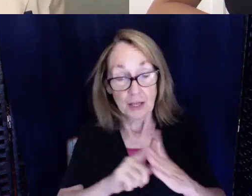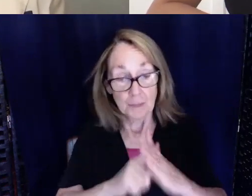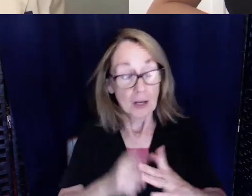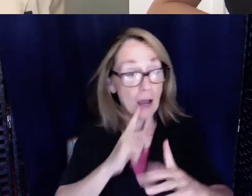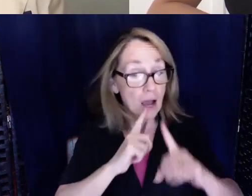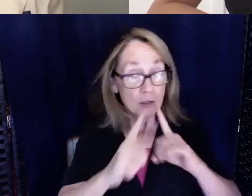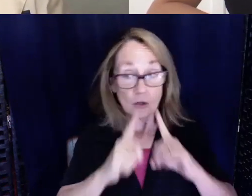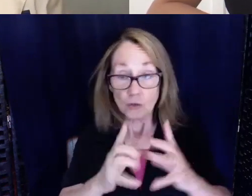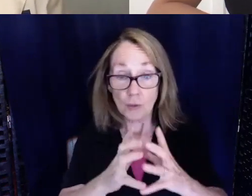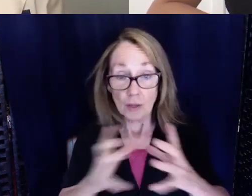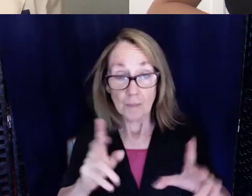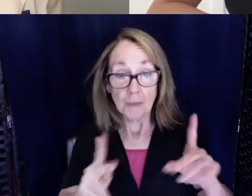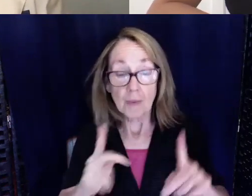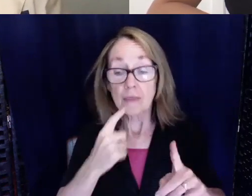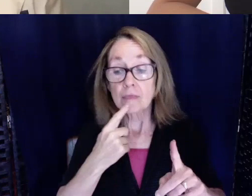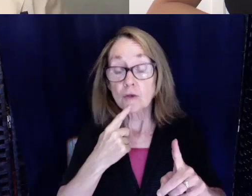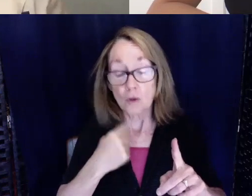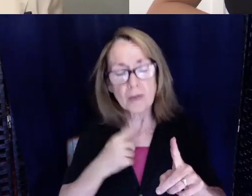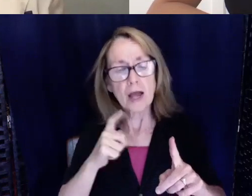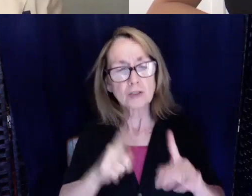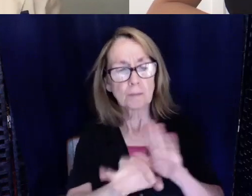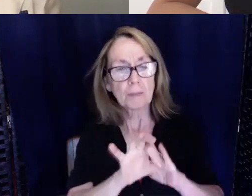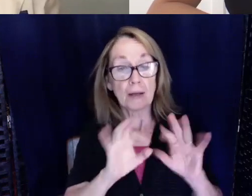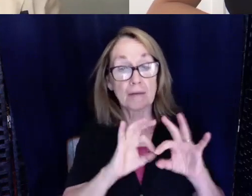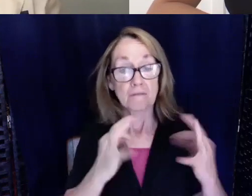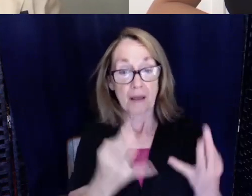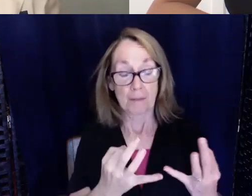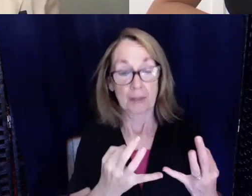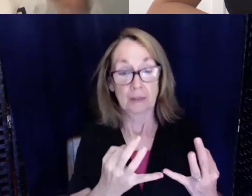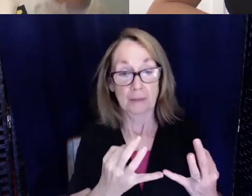told me to go for family because that gives you the from zero